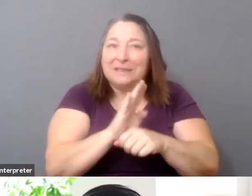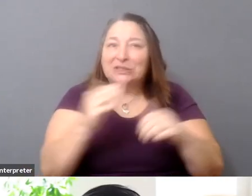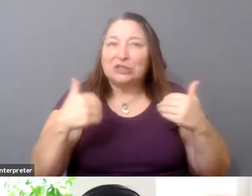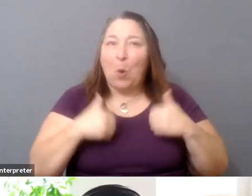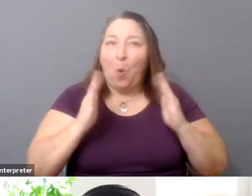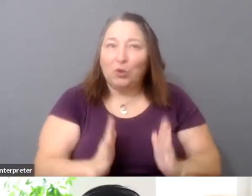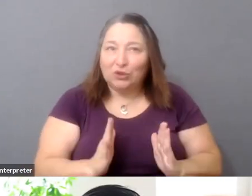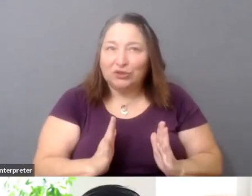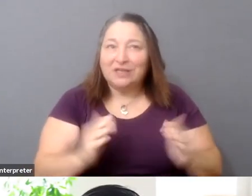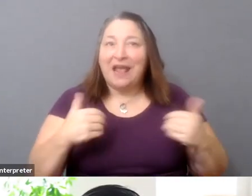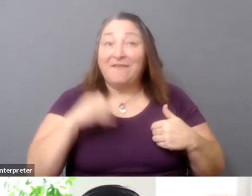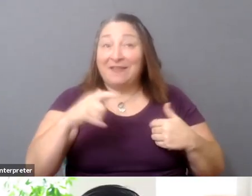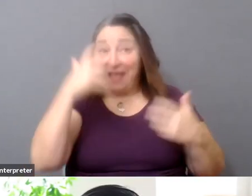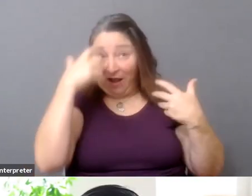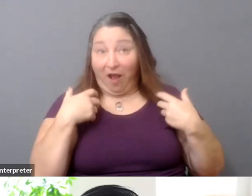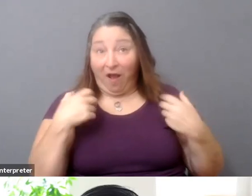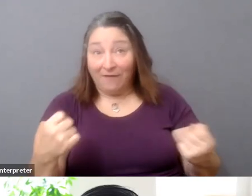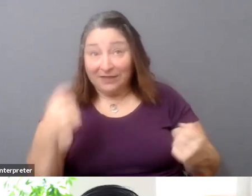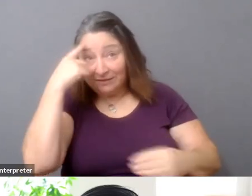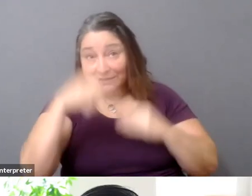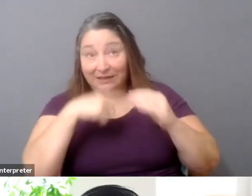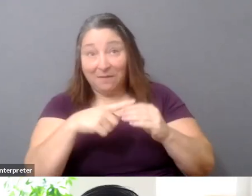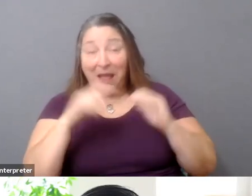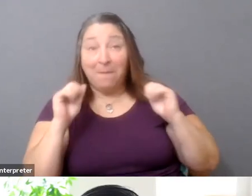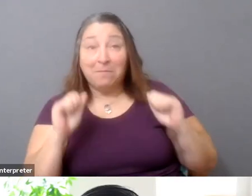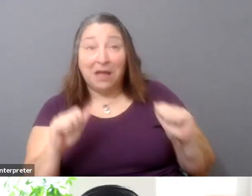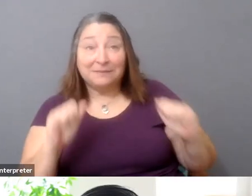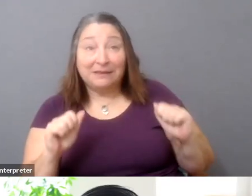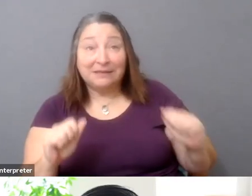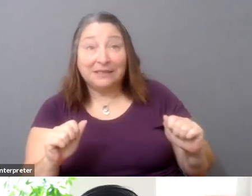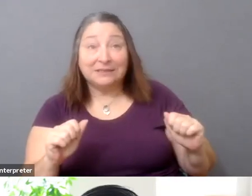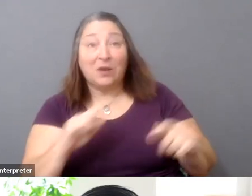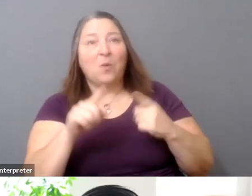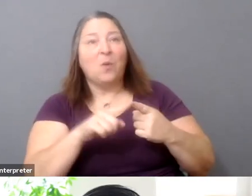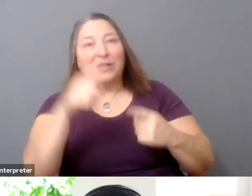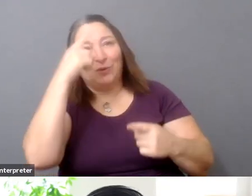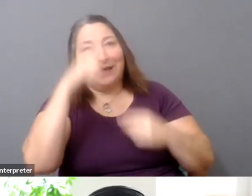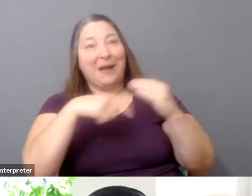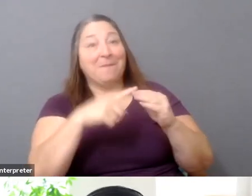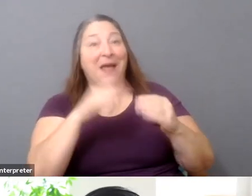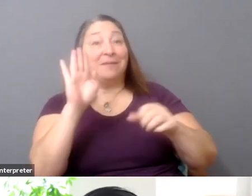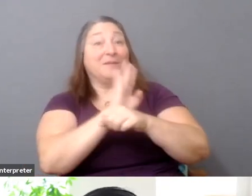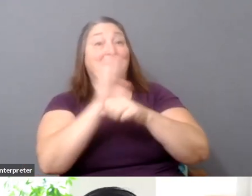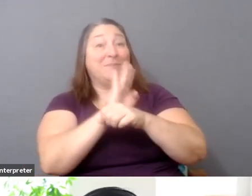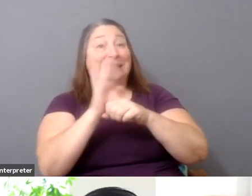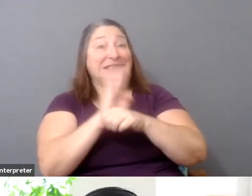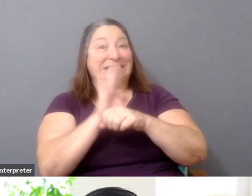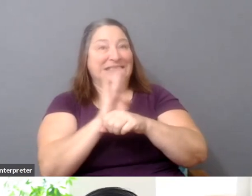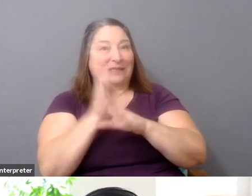having the confidence to think about possibilities when you think about the business side of your work, that's challenging.